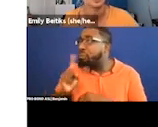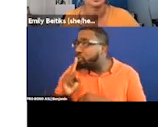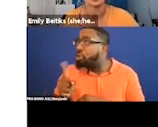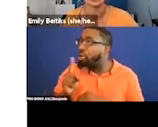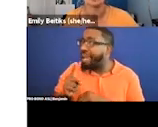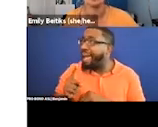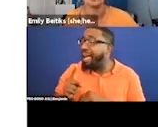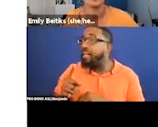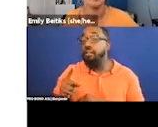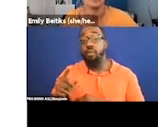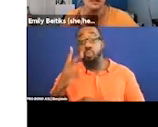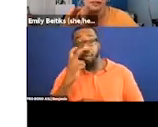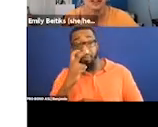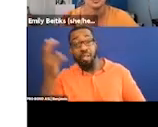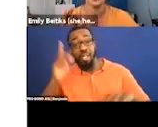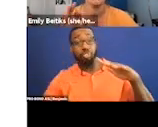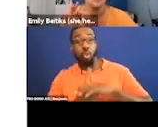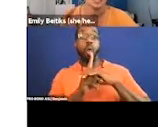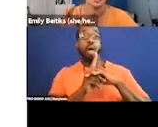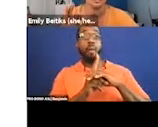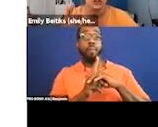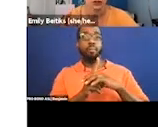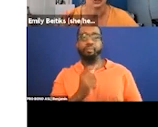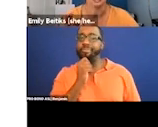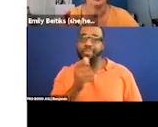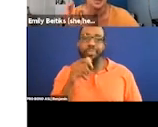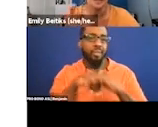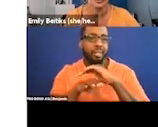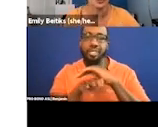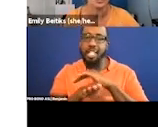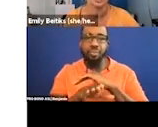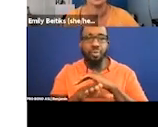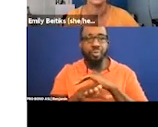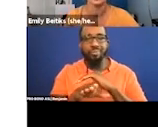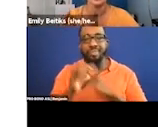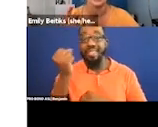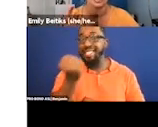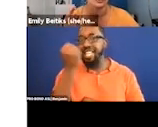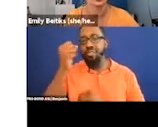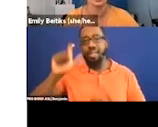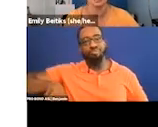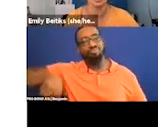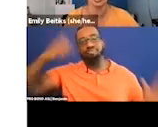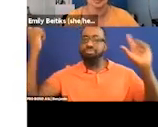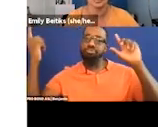So just the very immediate short-term everyone should do is just throw something on your website that let's